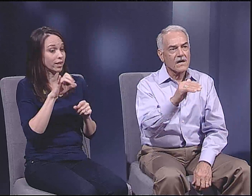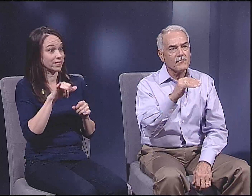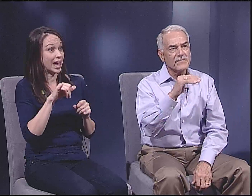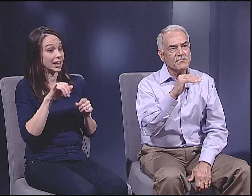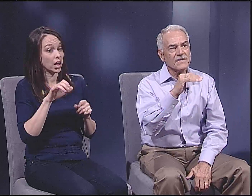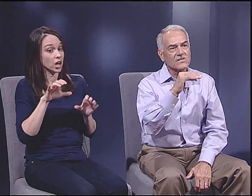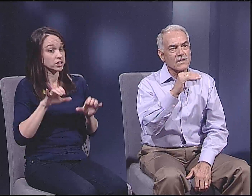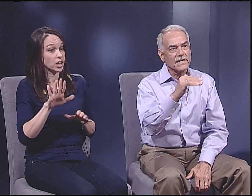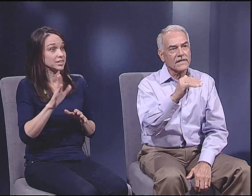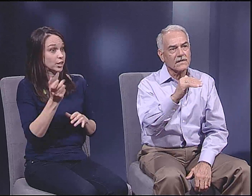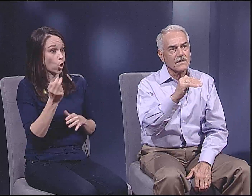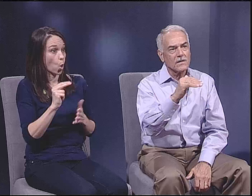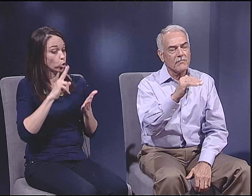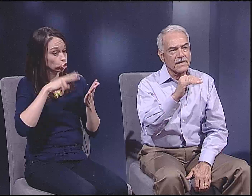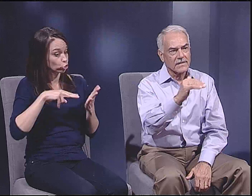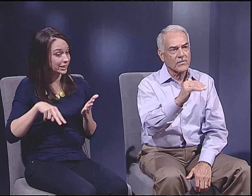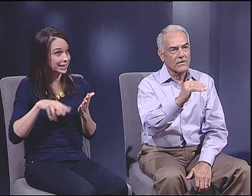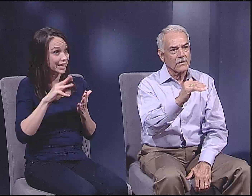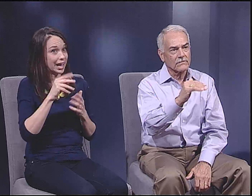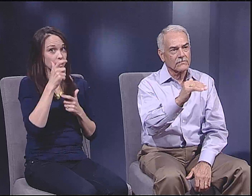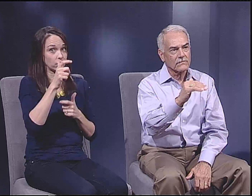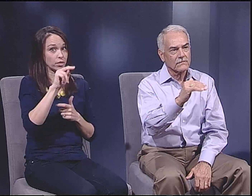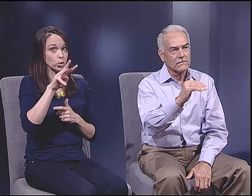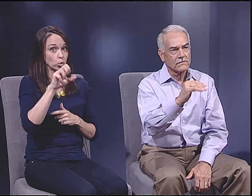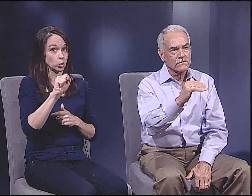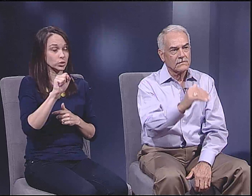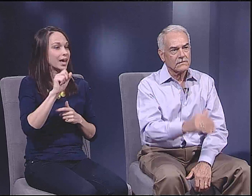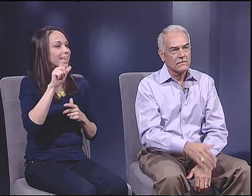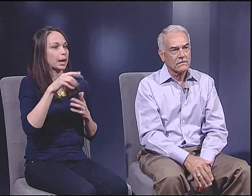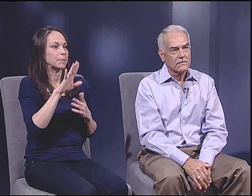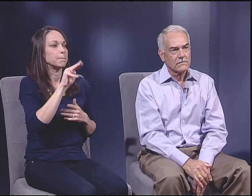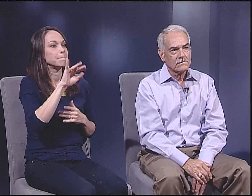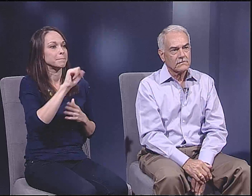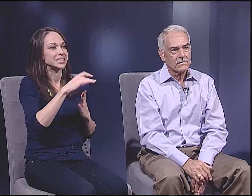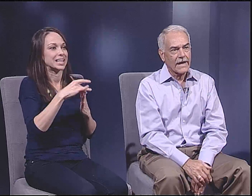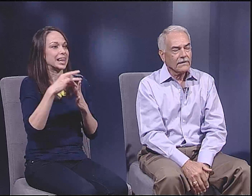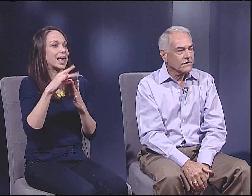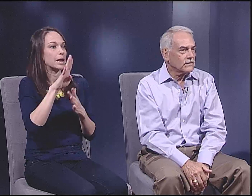or the news is one that cannot be misled by demigods.